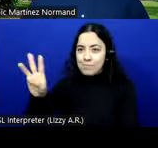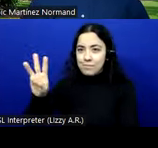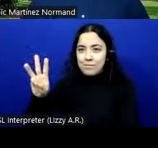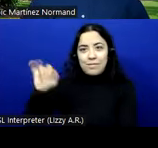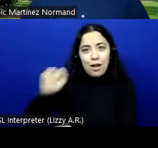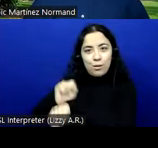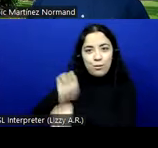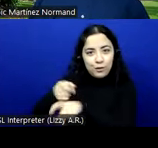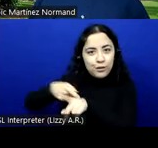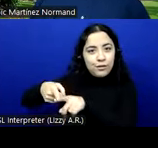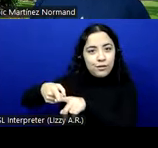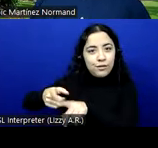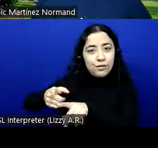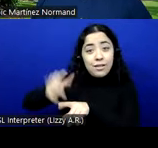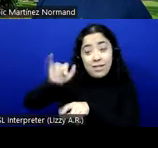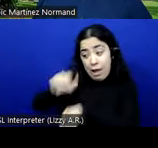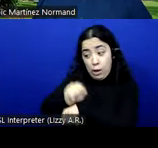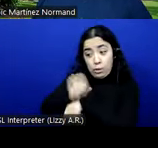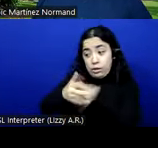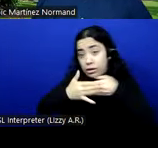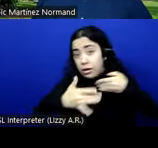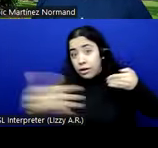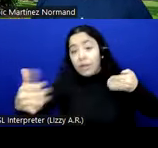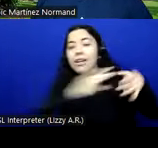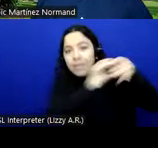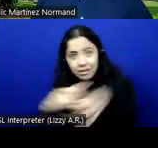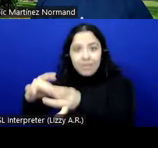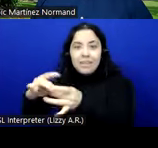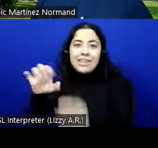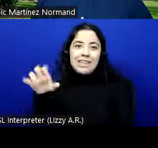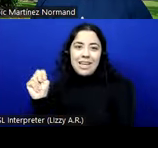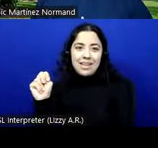the work that afterwards led to the EN many years later.